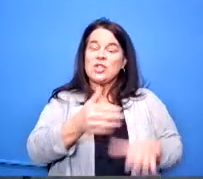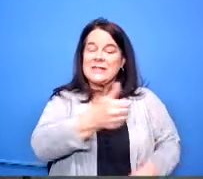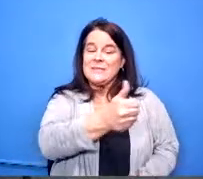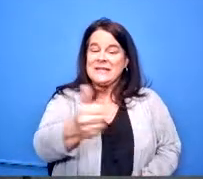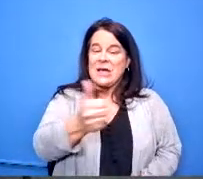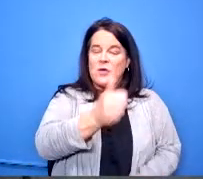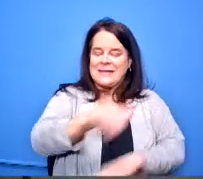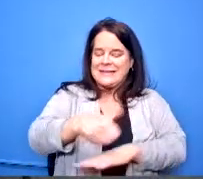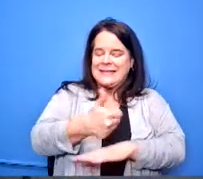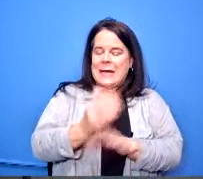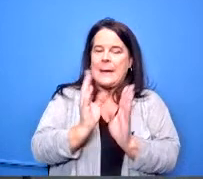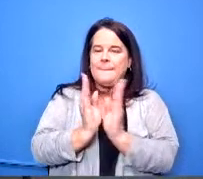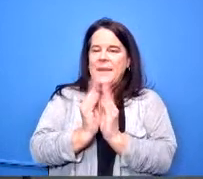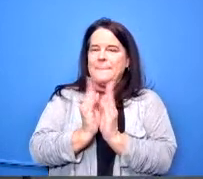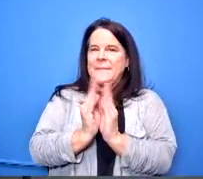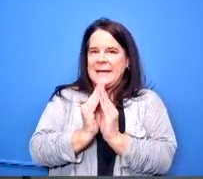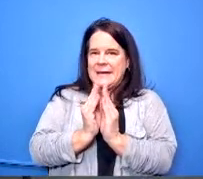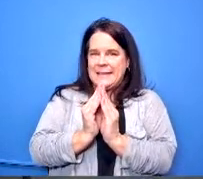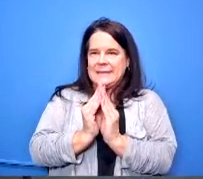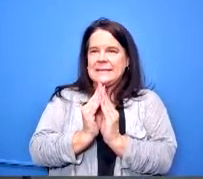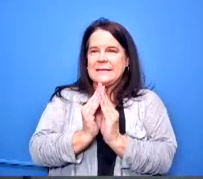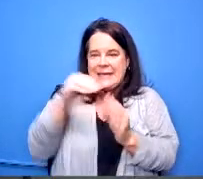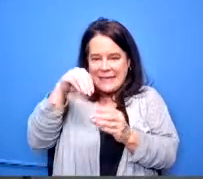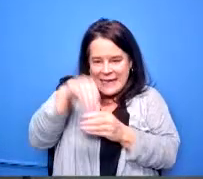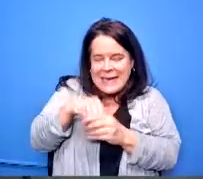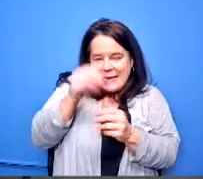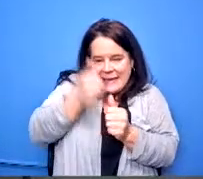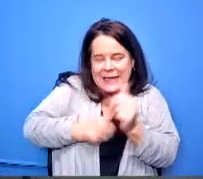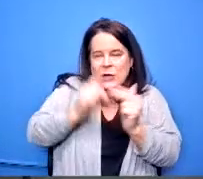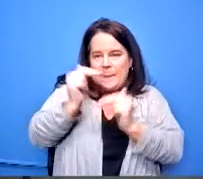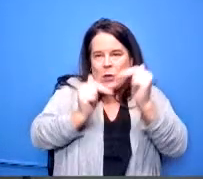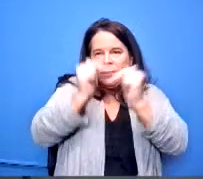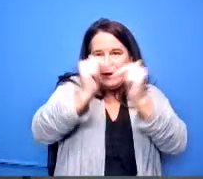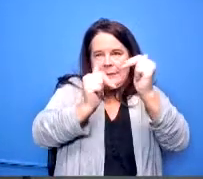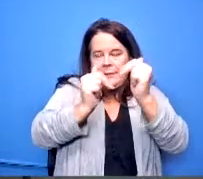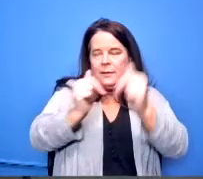so they'll have to go back to the buildings and ask their individual counselor when the date is